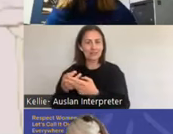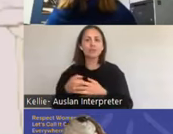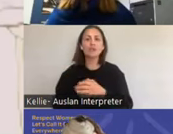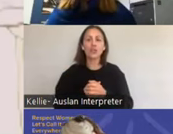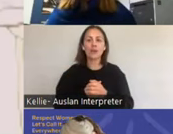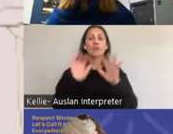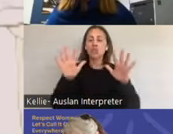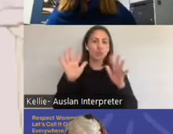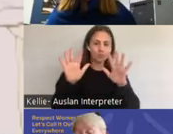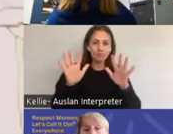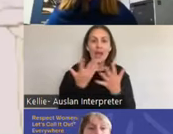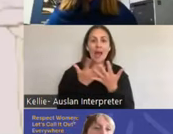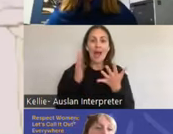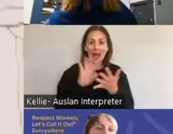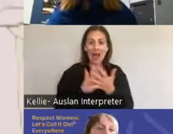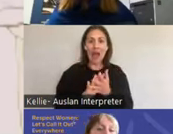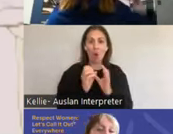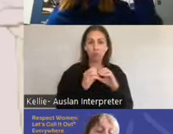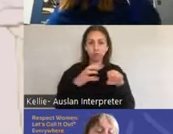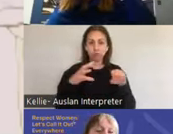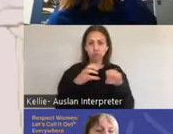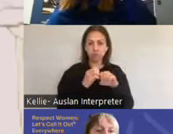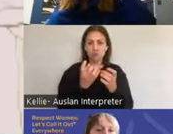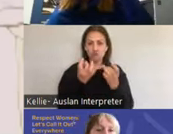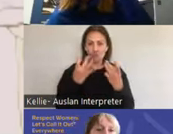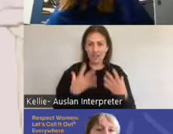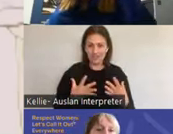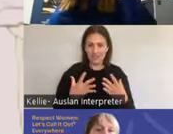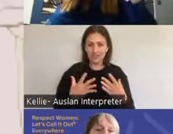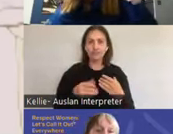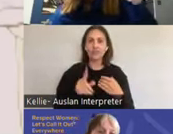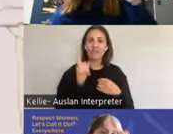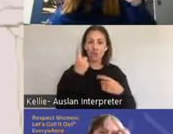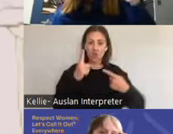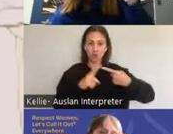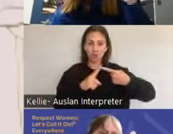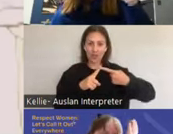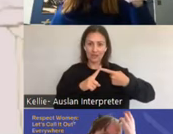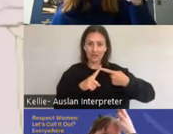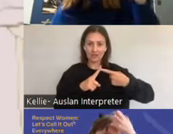erections. There's the psychogenic way. So I think I see I smell something that gets